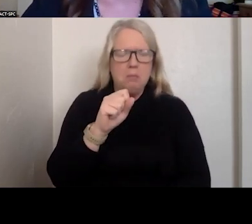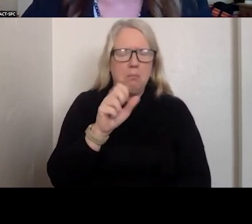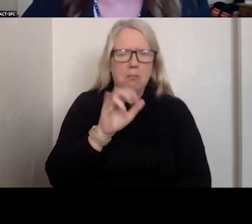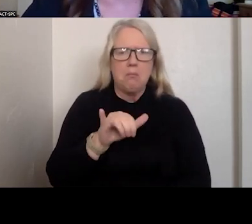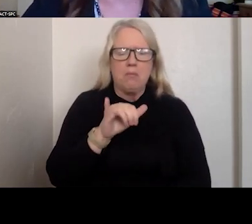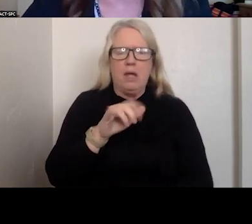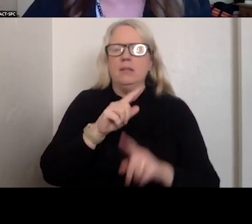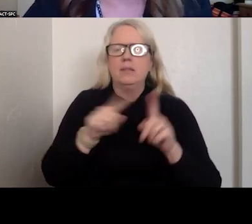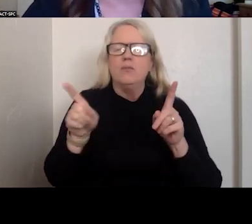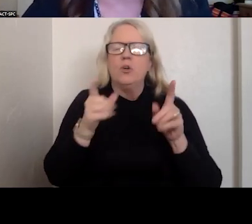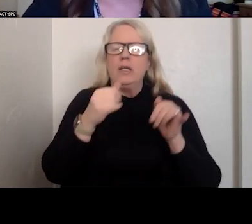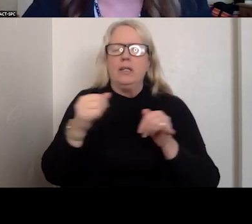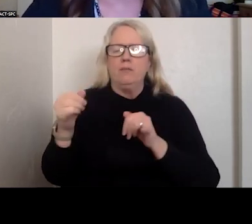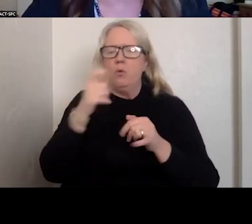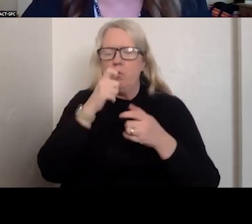WHO WERE APART OF THAT PROGRAM.